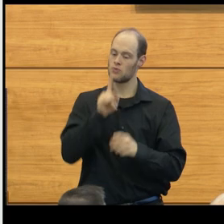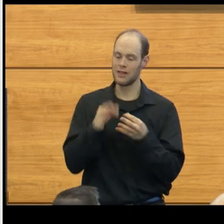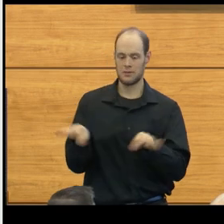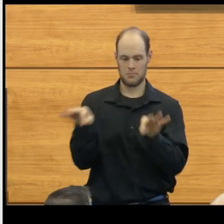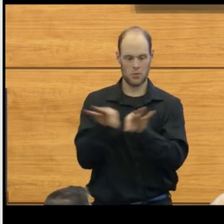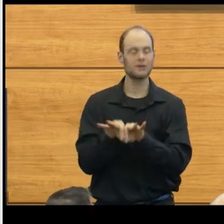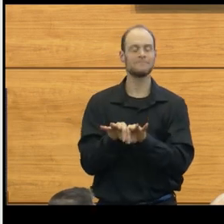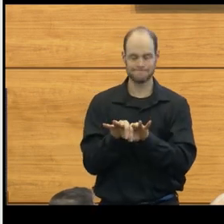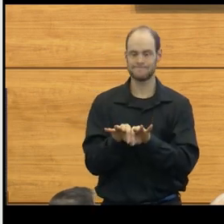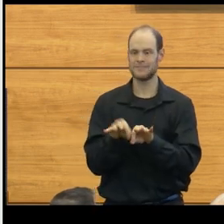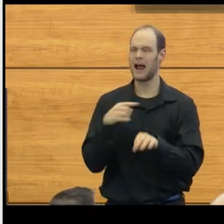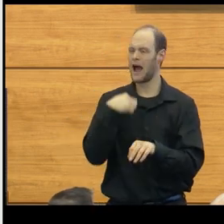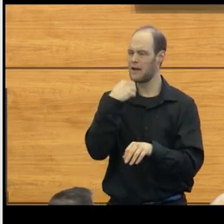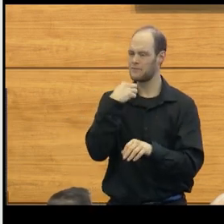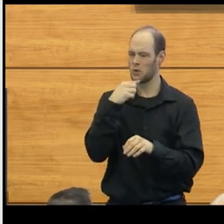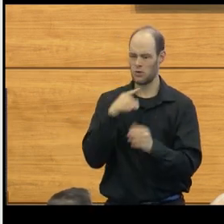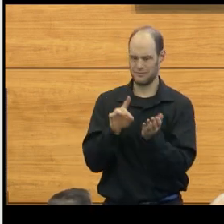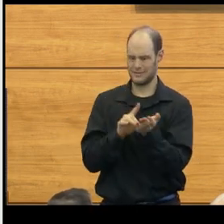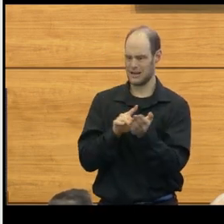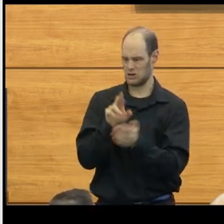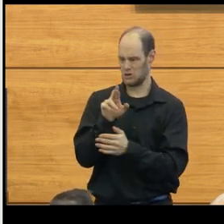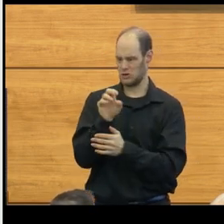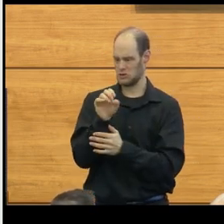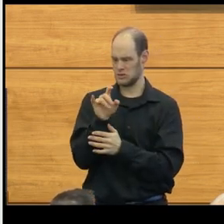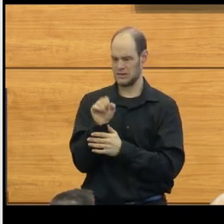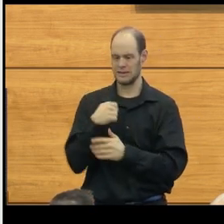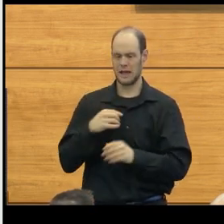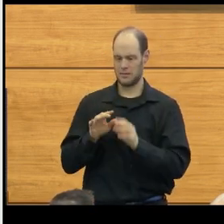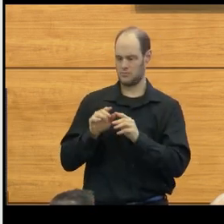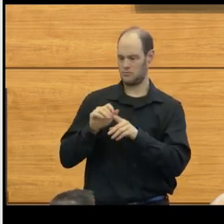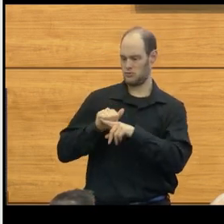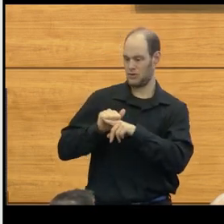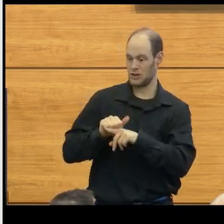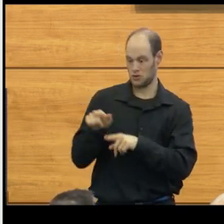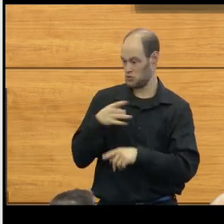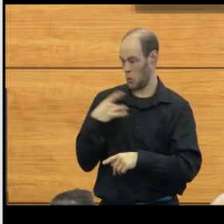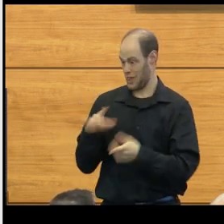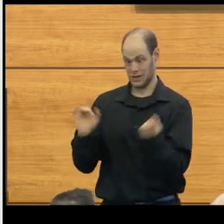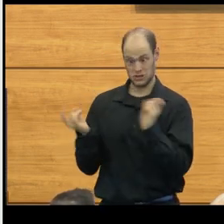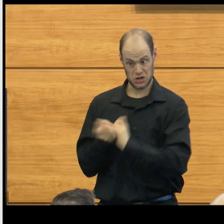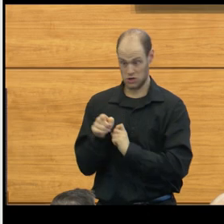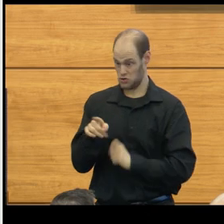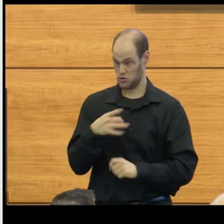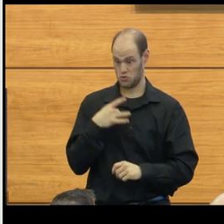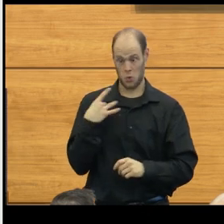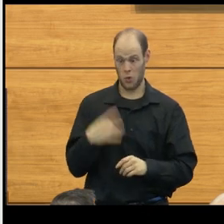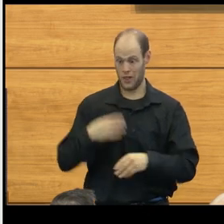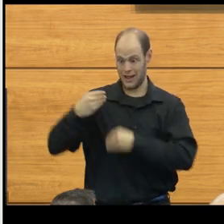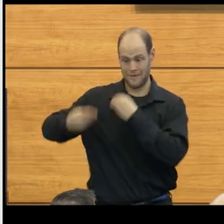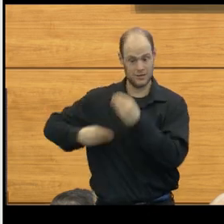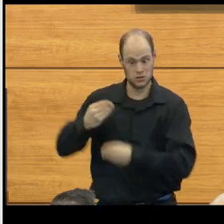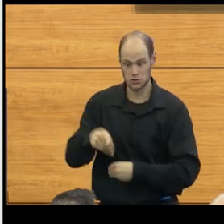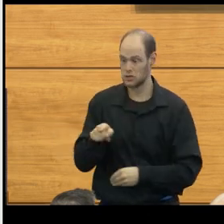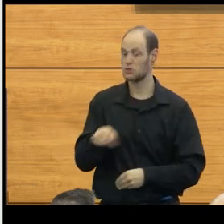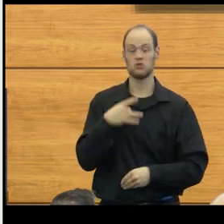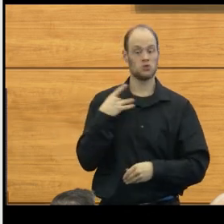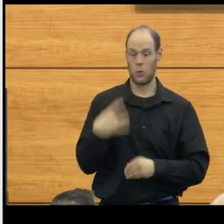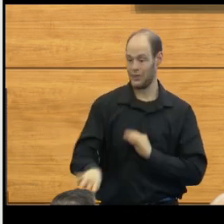I've always told residents that I'm training that if you don't like change, if you don't like evolution, if you don't like technology,